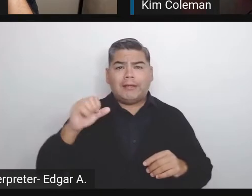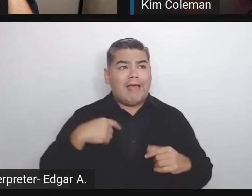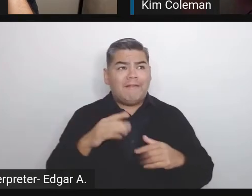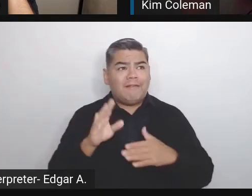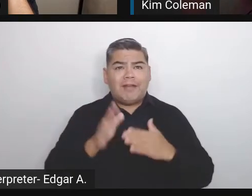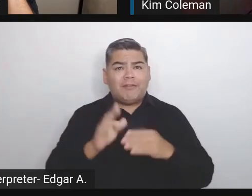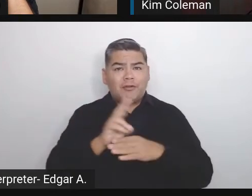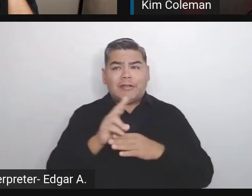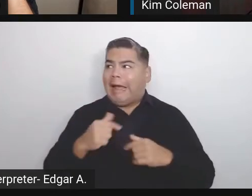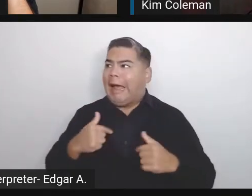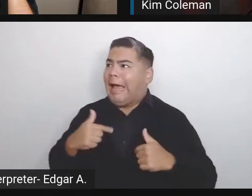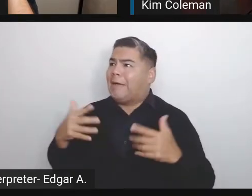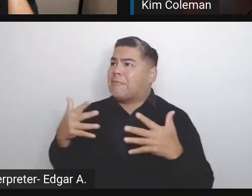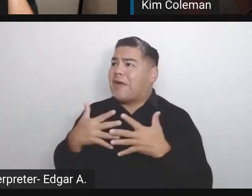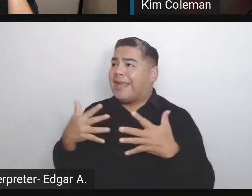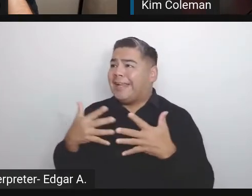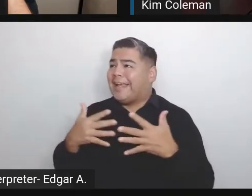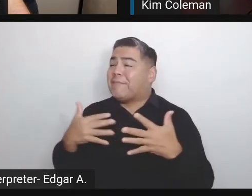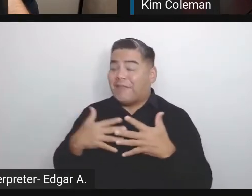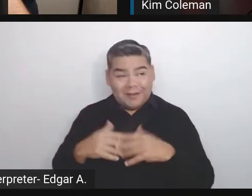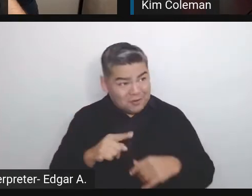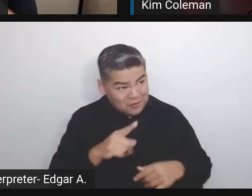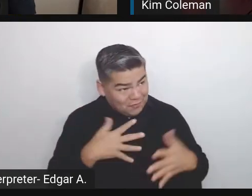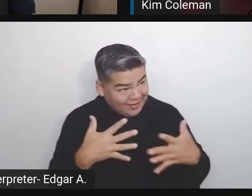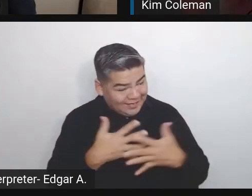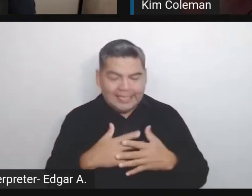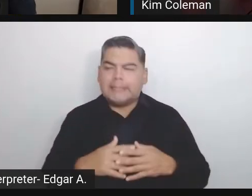You're afraid? I'm afraid and I will also be honest,